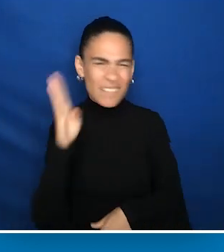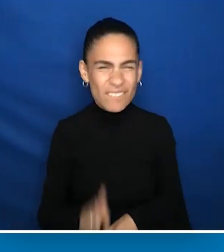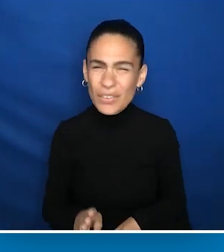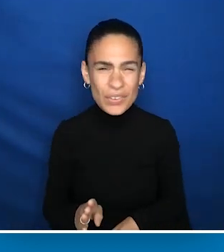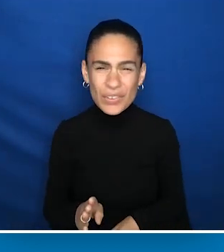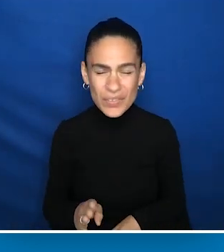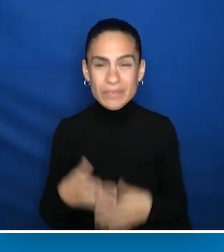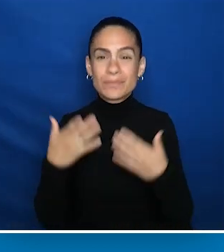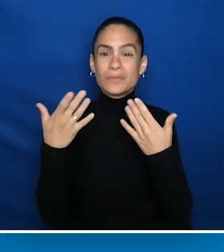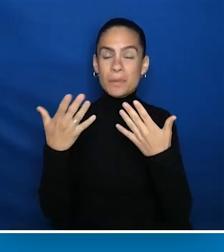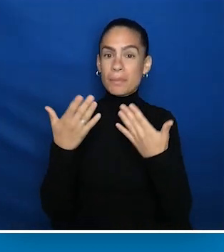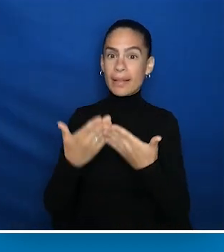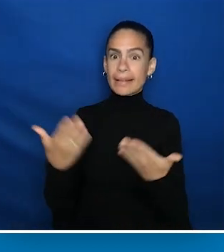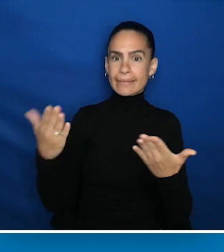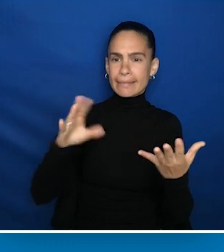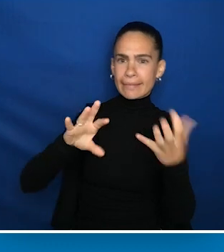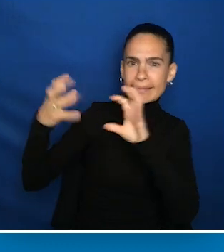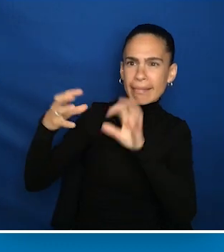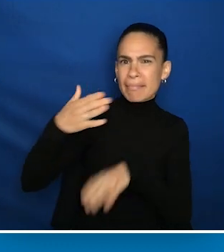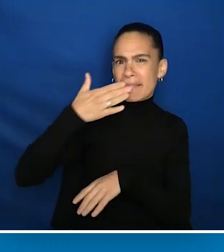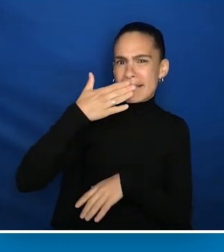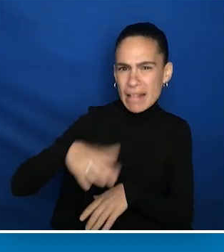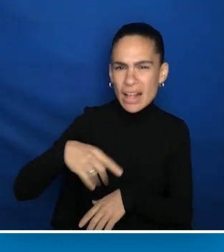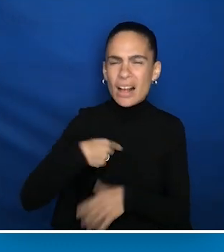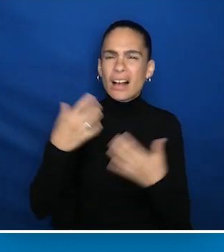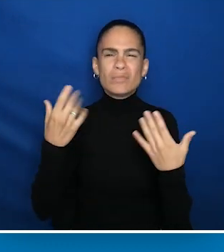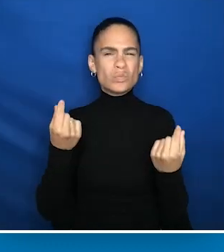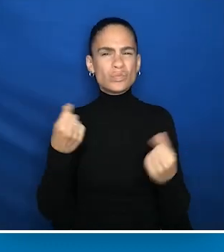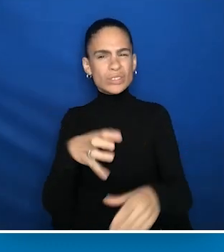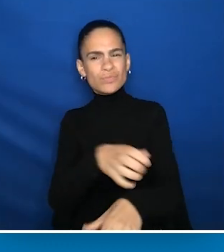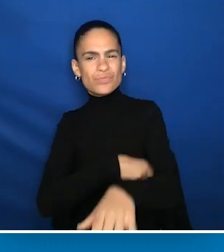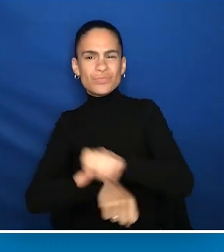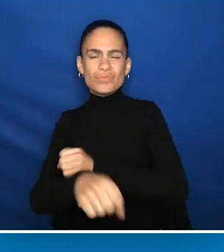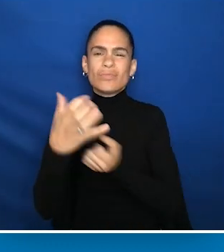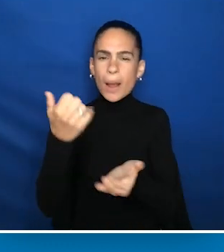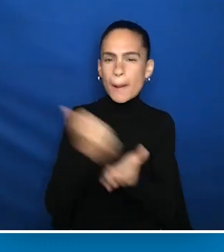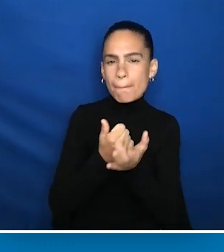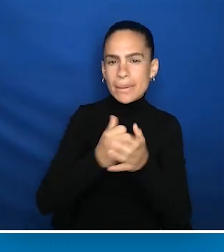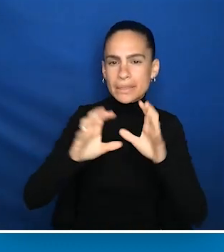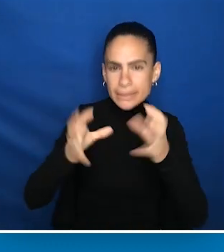So when things got really bad, I decided to step up, help my team,